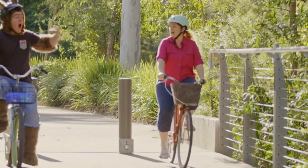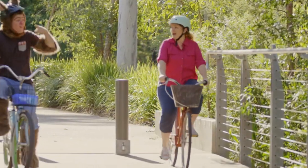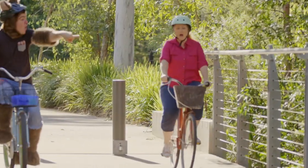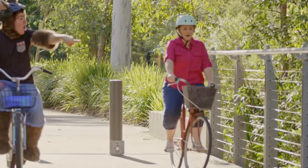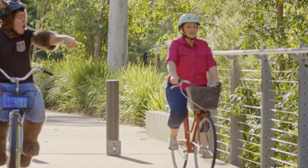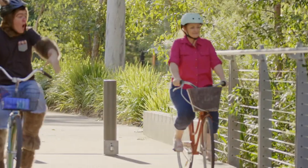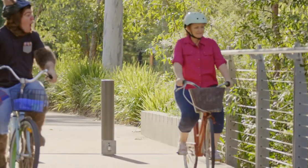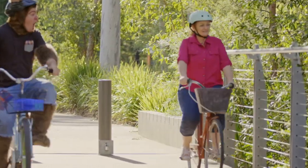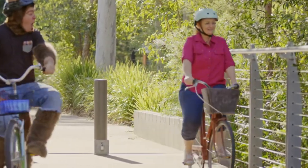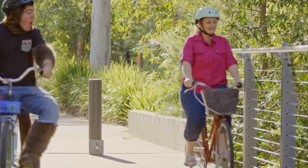Sally, look!